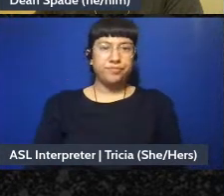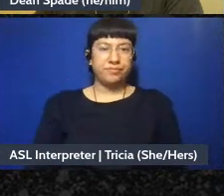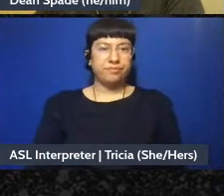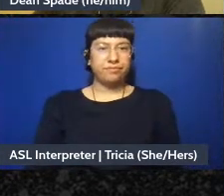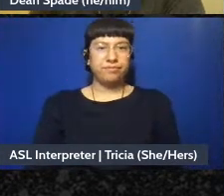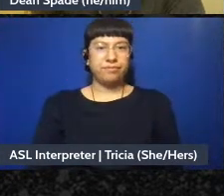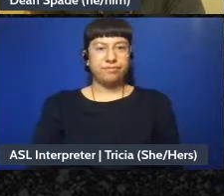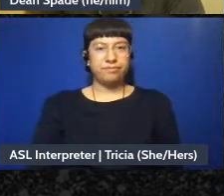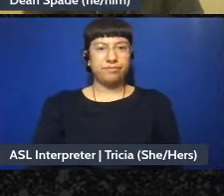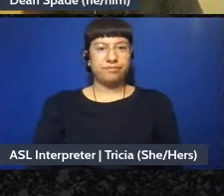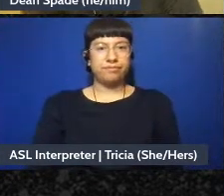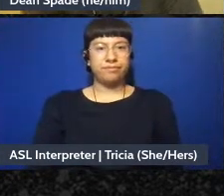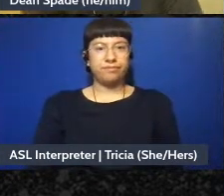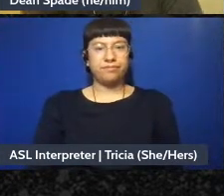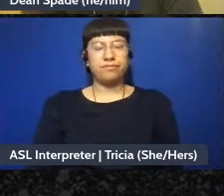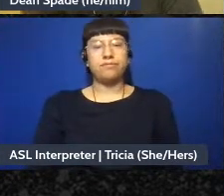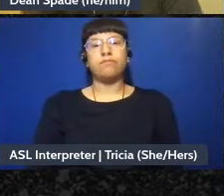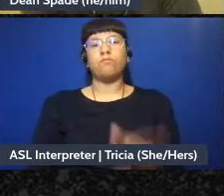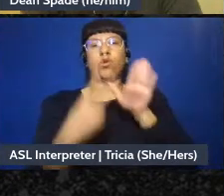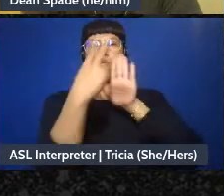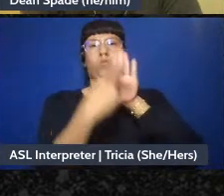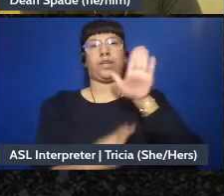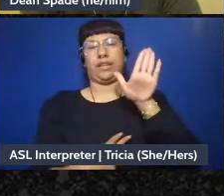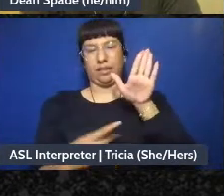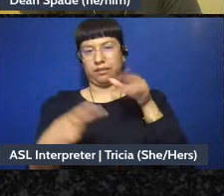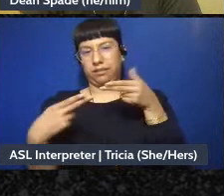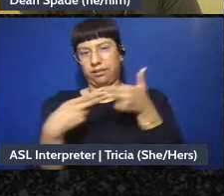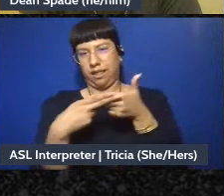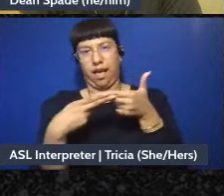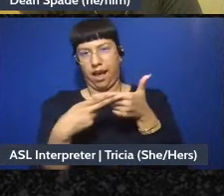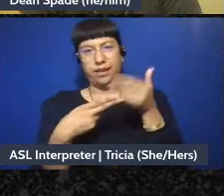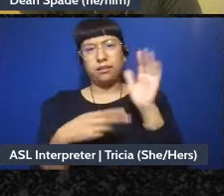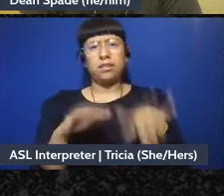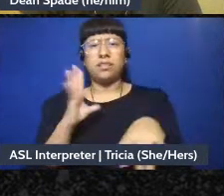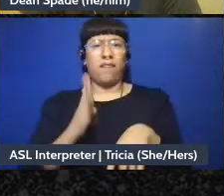I'm going to read what's on my slides so it's fine if you don't want to look at the screen